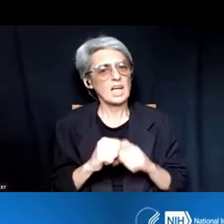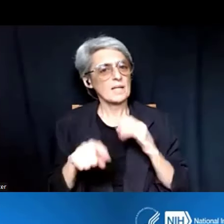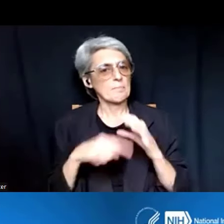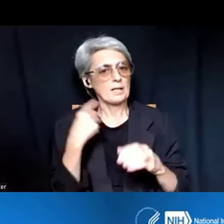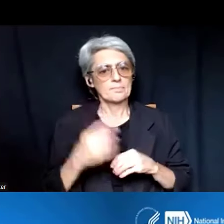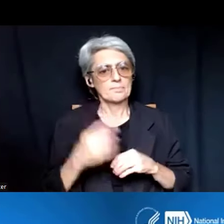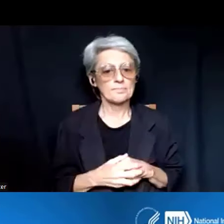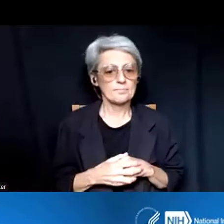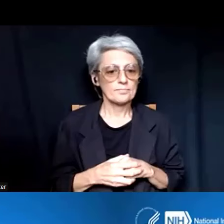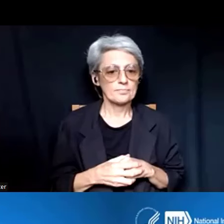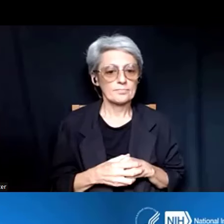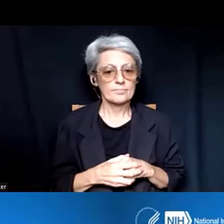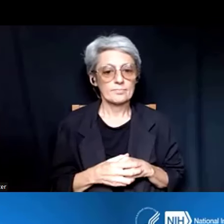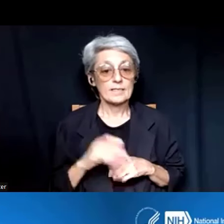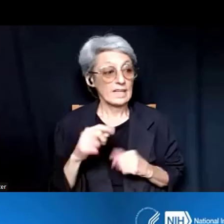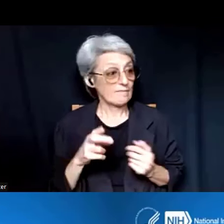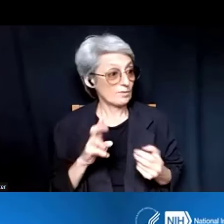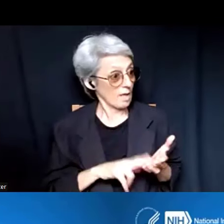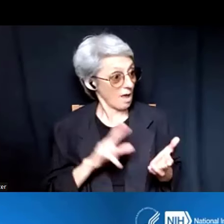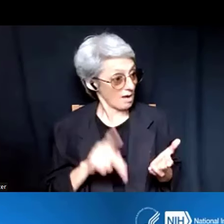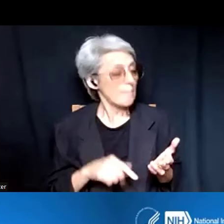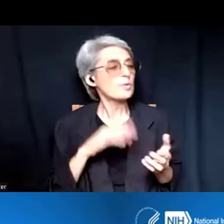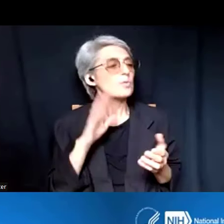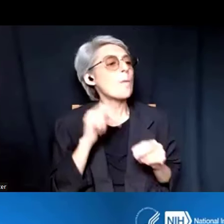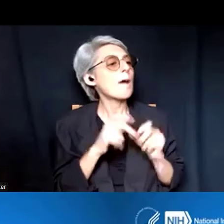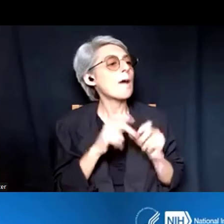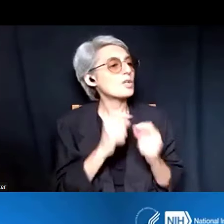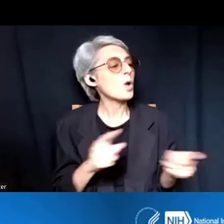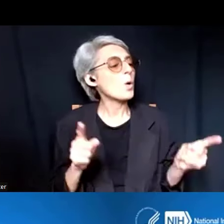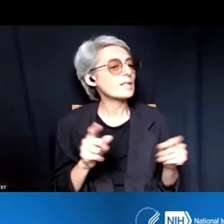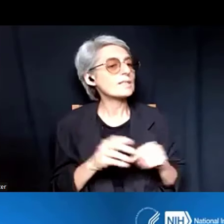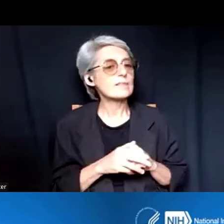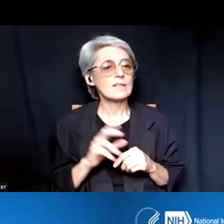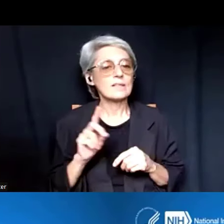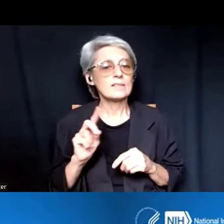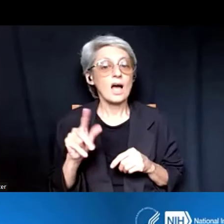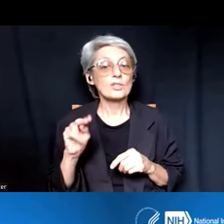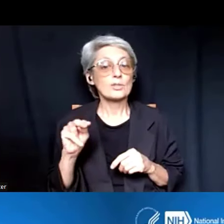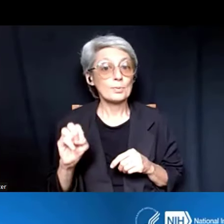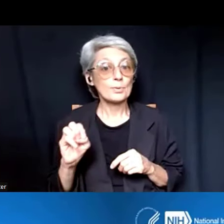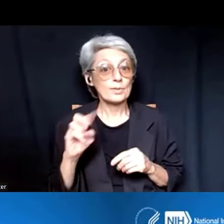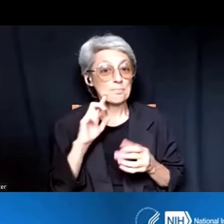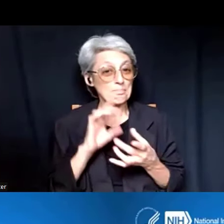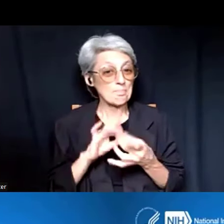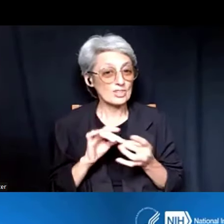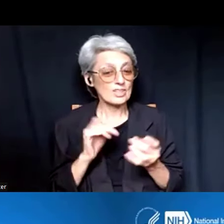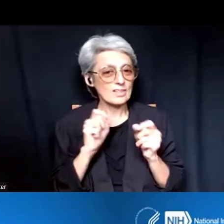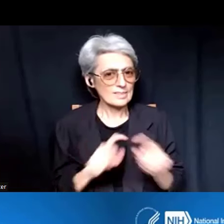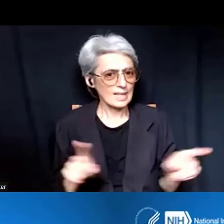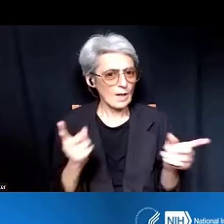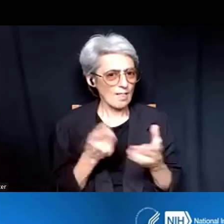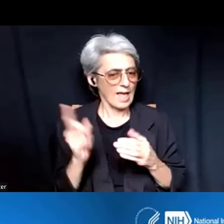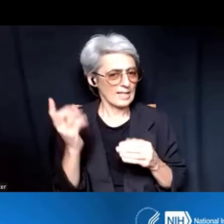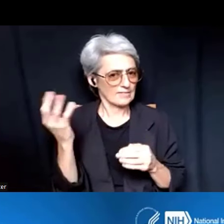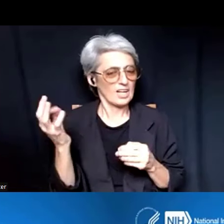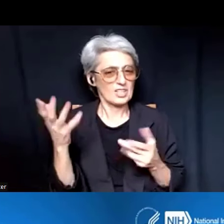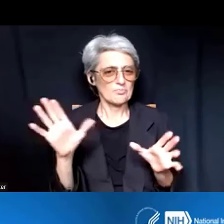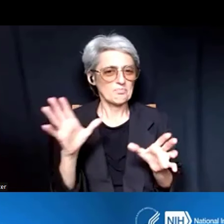you would have known about that notice that Dr. Boone has mentioned, that came out last Friday. So, let's move on to the next question.